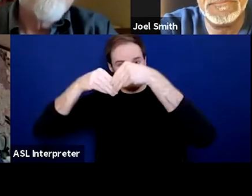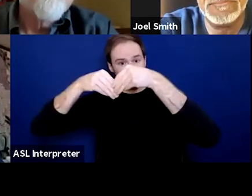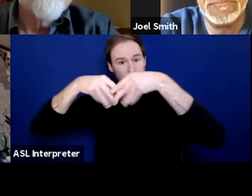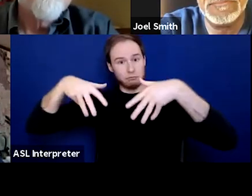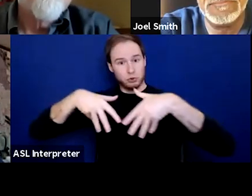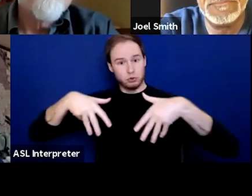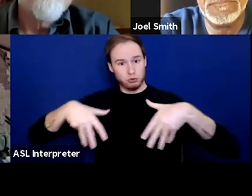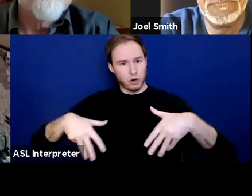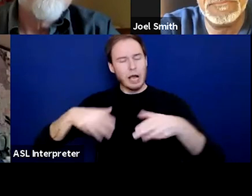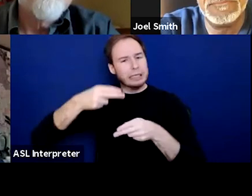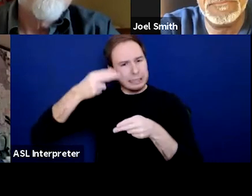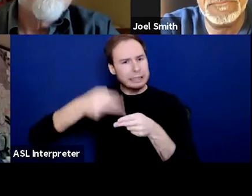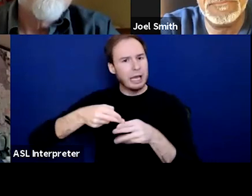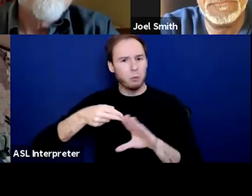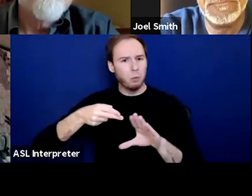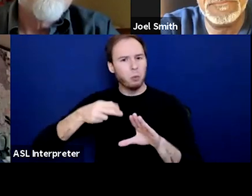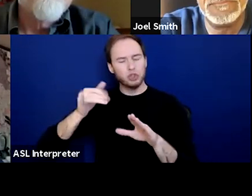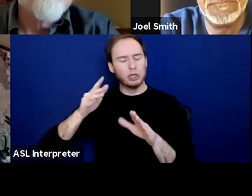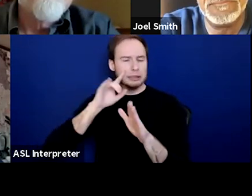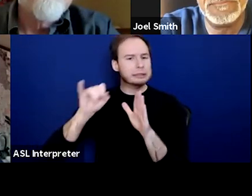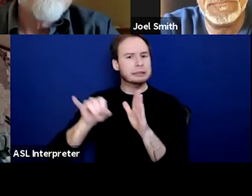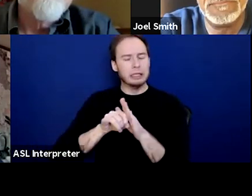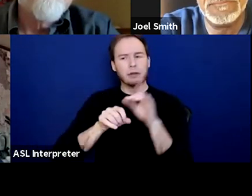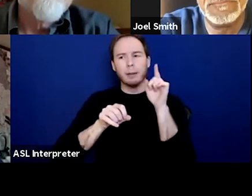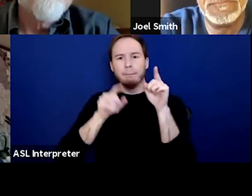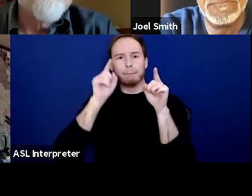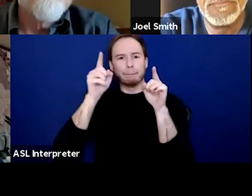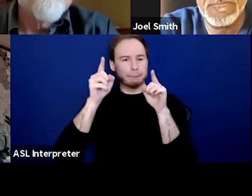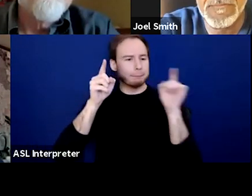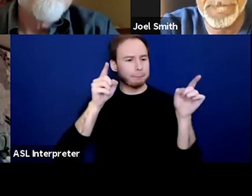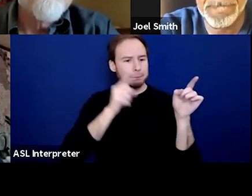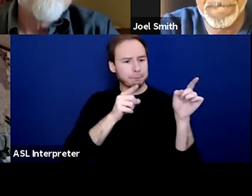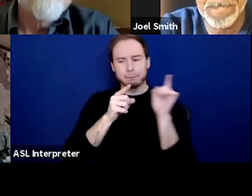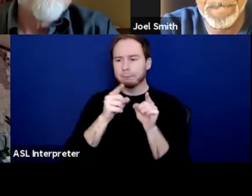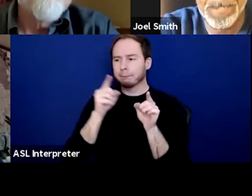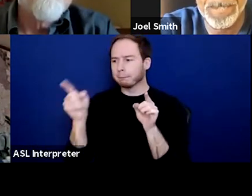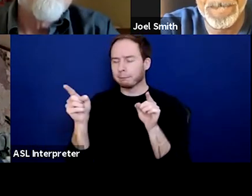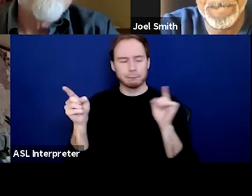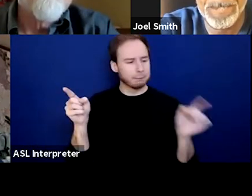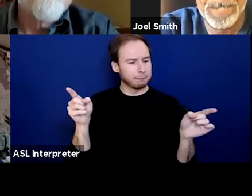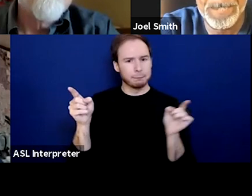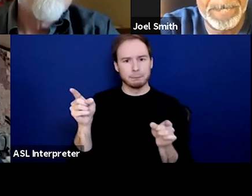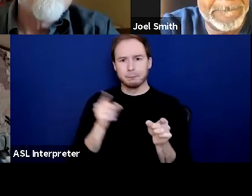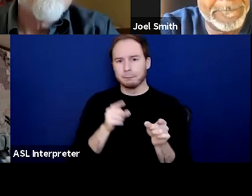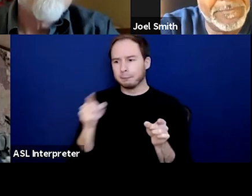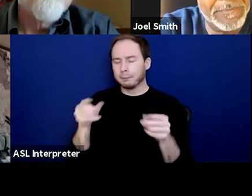but by family members sort of, everybody who had experienced or kind of showed the deviance